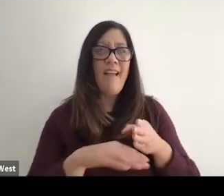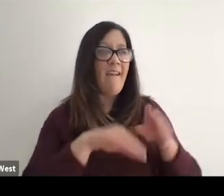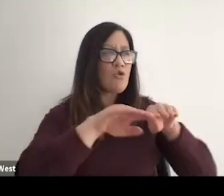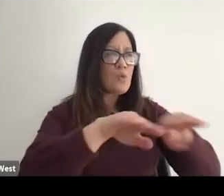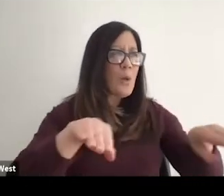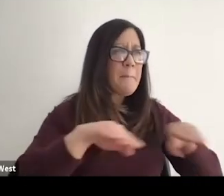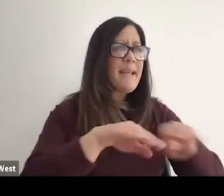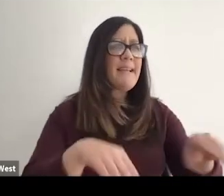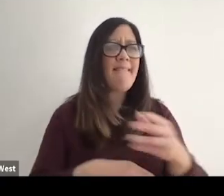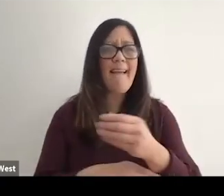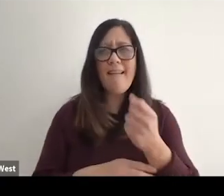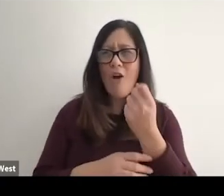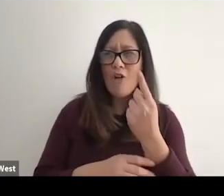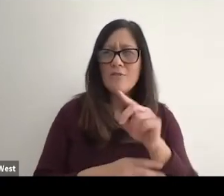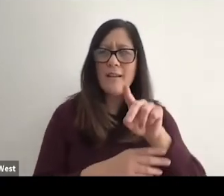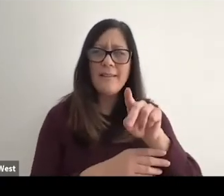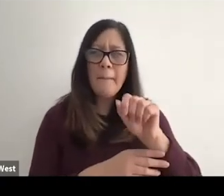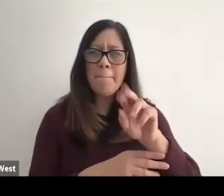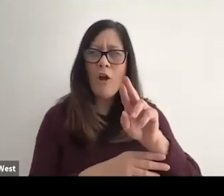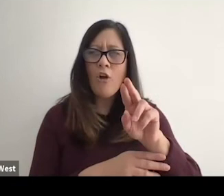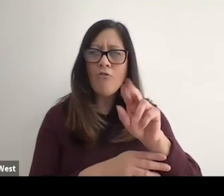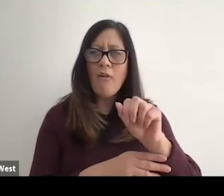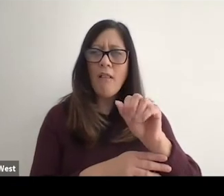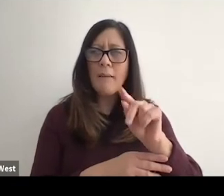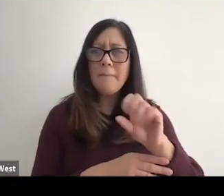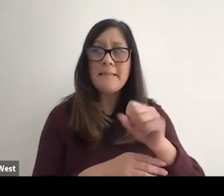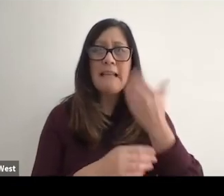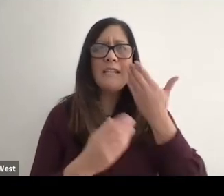looking and understanding and working after swimming and and understanding